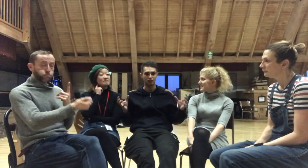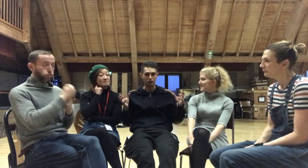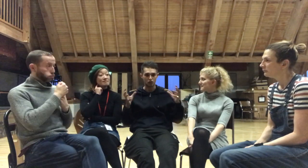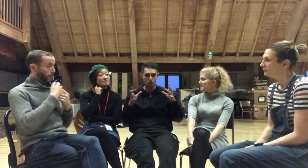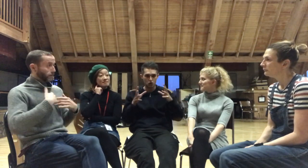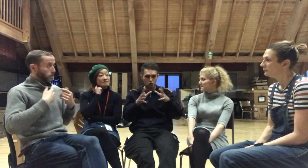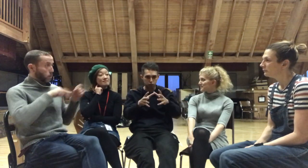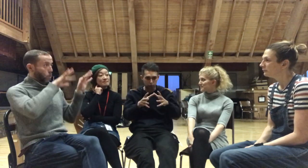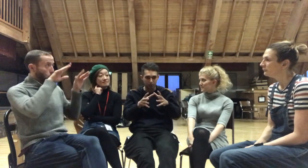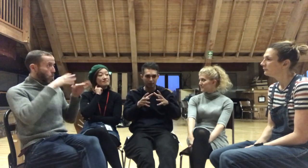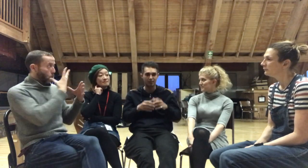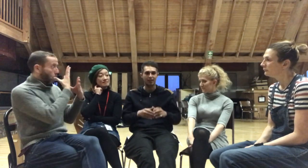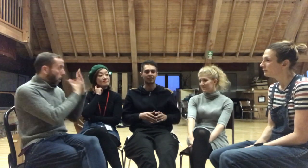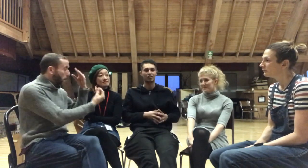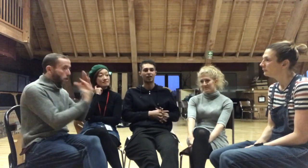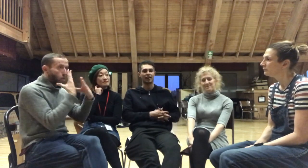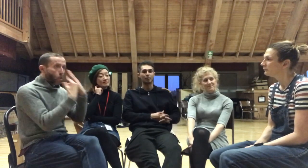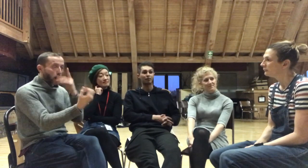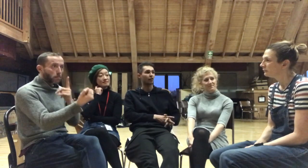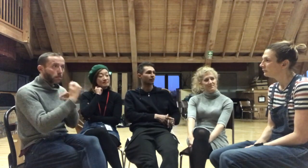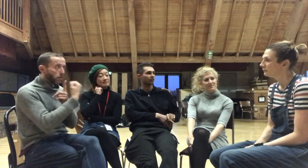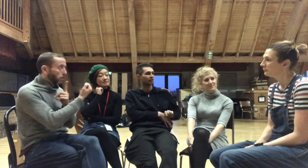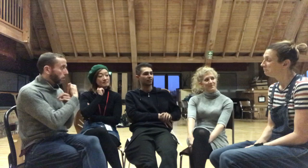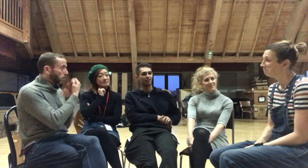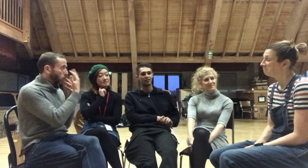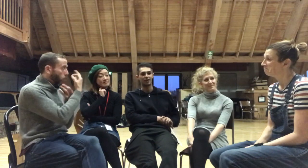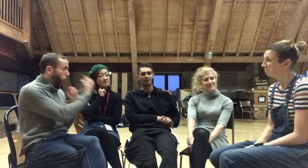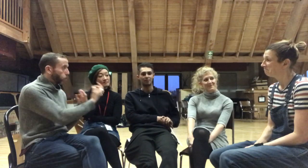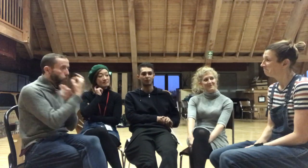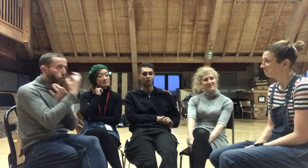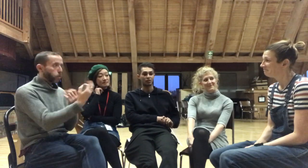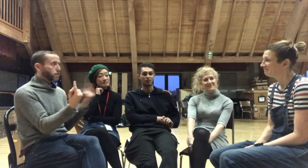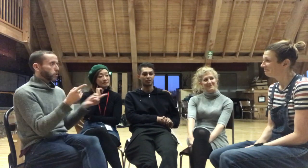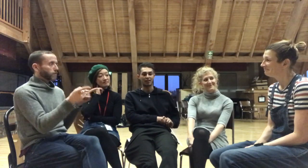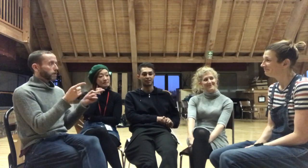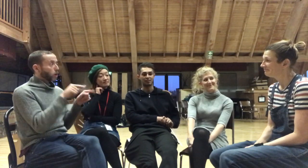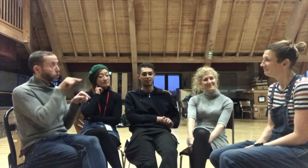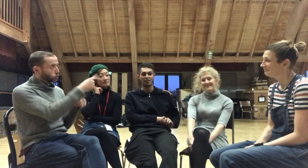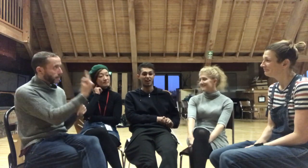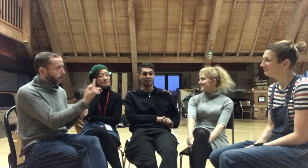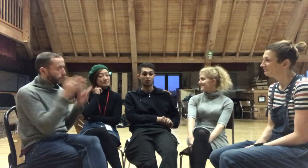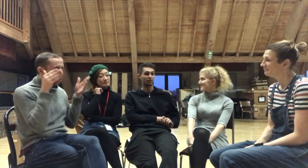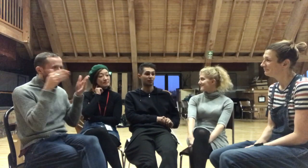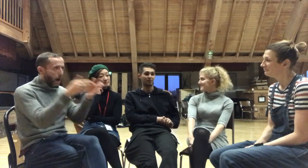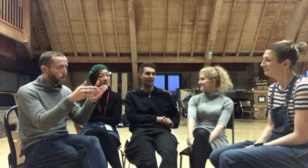of - 'Zooms in' and you can't help but focus on you and it's wonderful.